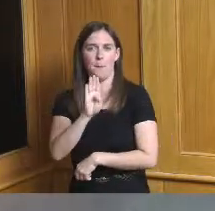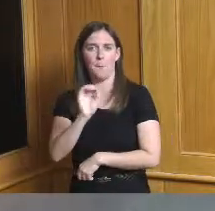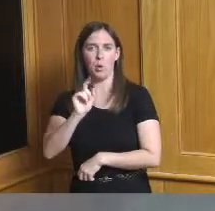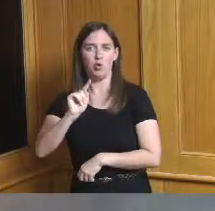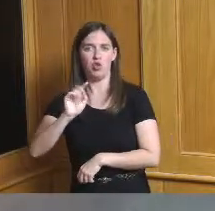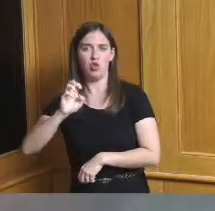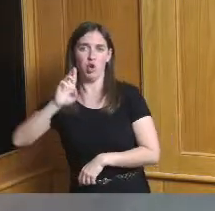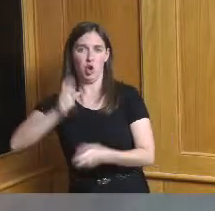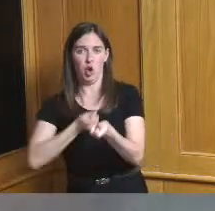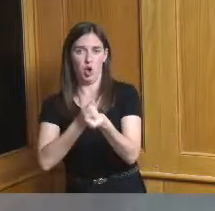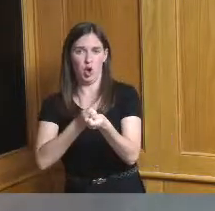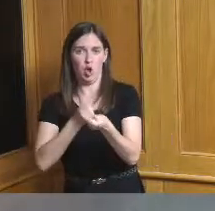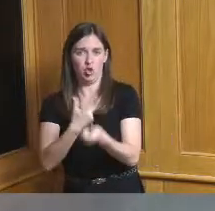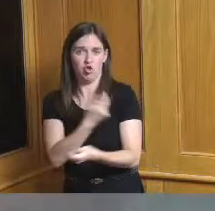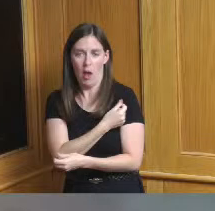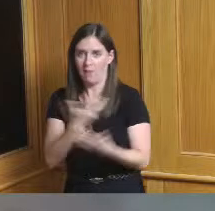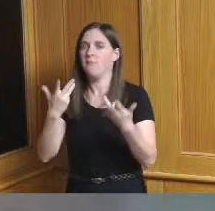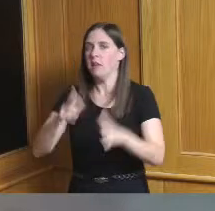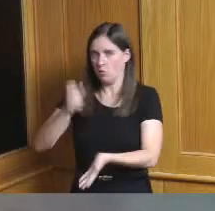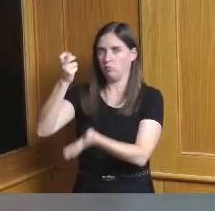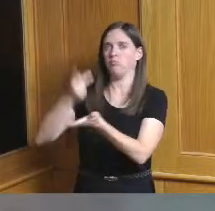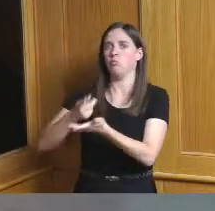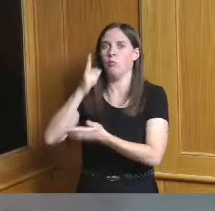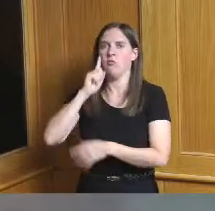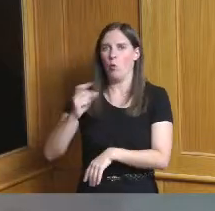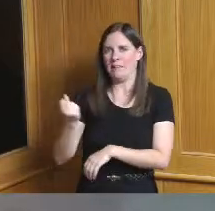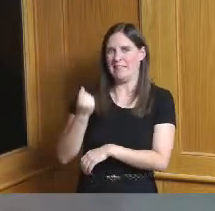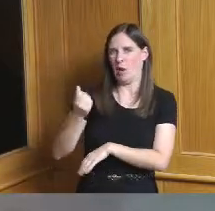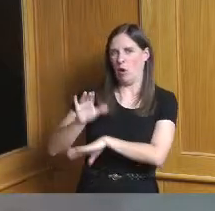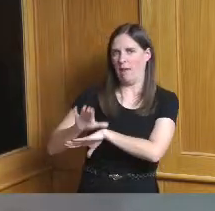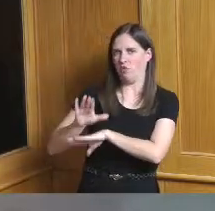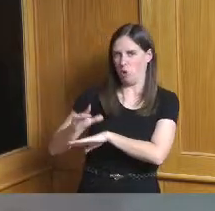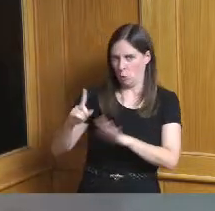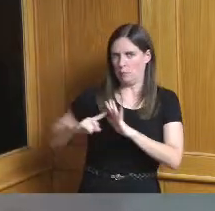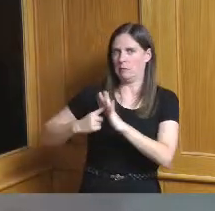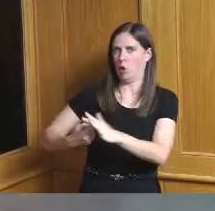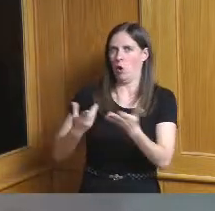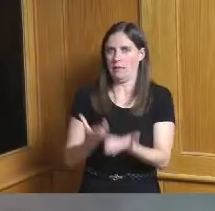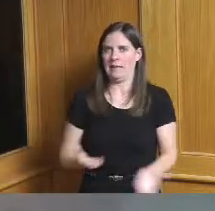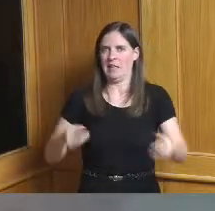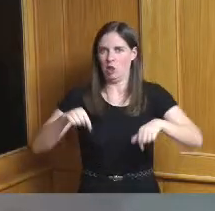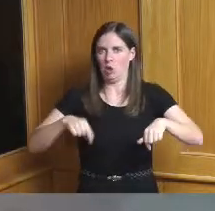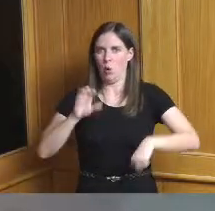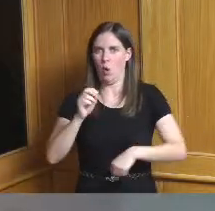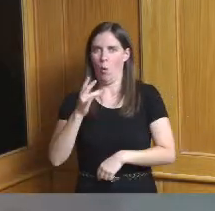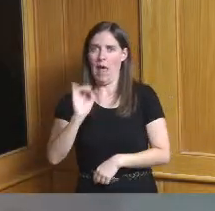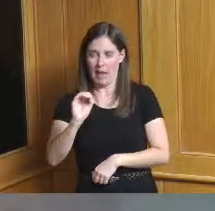on Saturday afternoon any of the providers in Hamilton County are providing booster shots